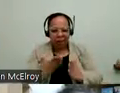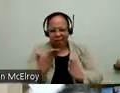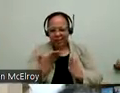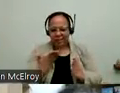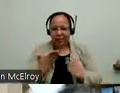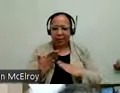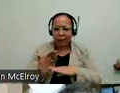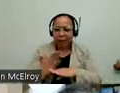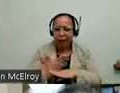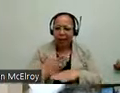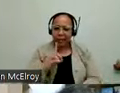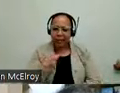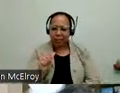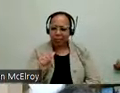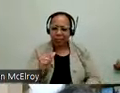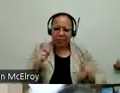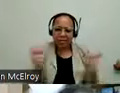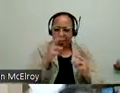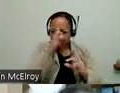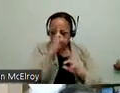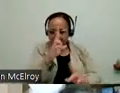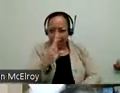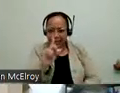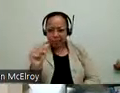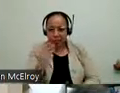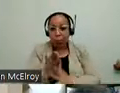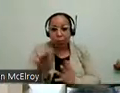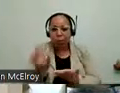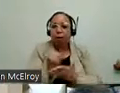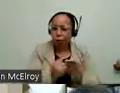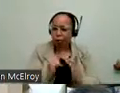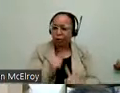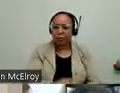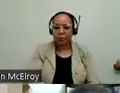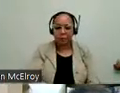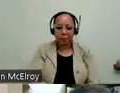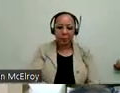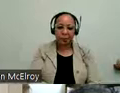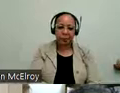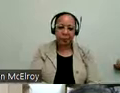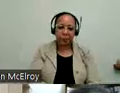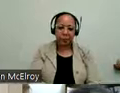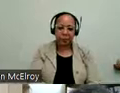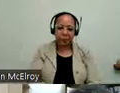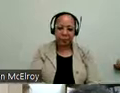celebrating disability with the arts.